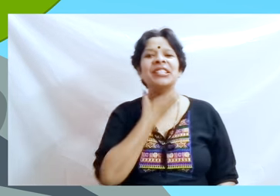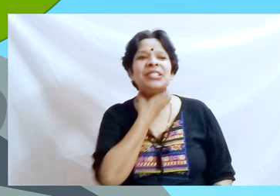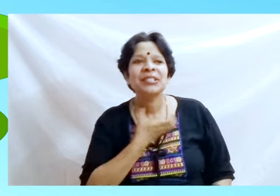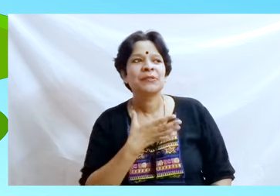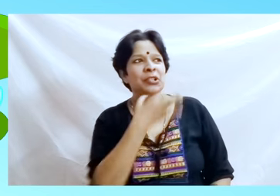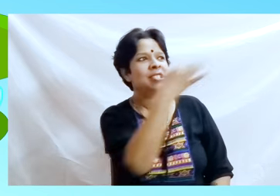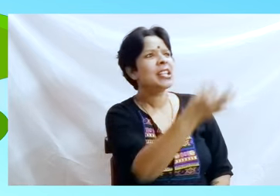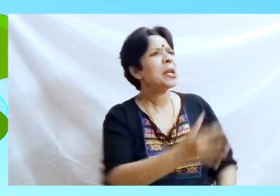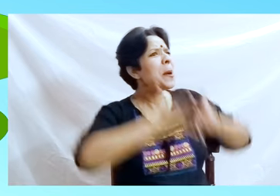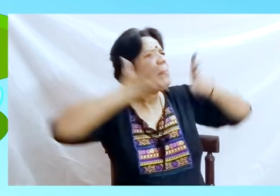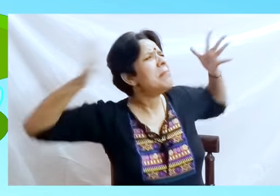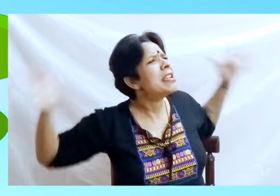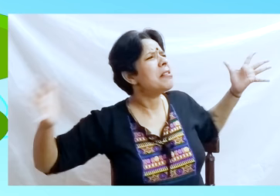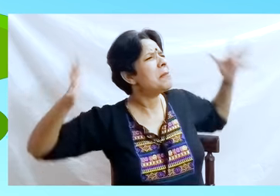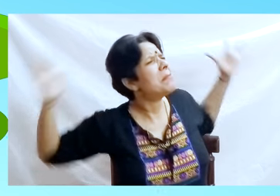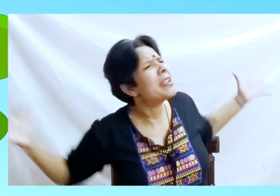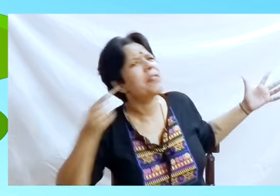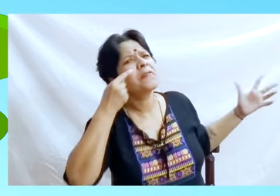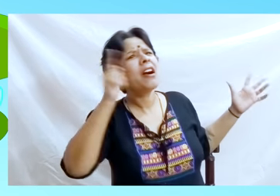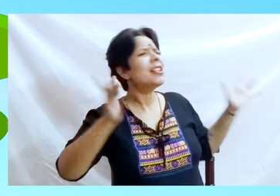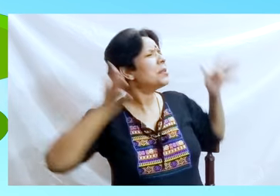“Bigger father bigger” was the reply!